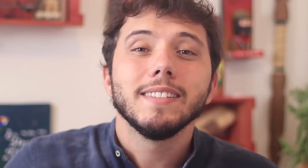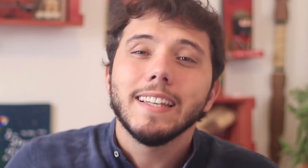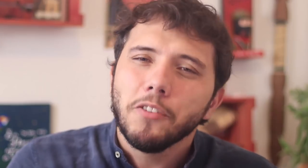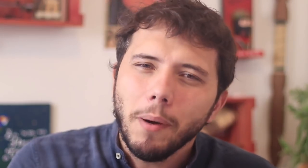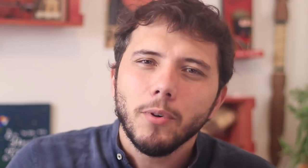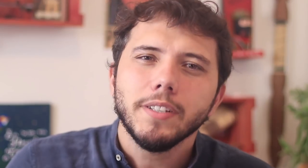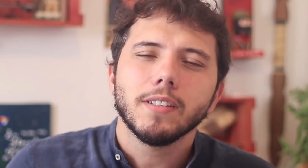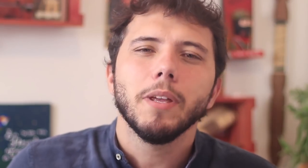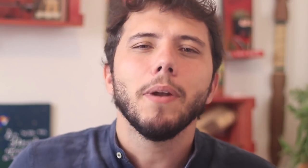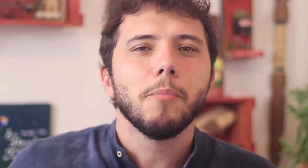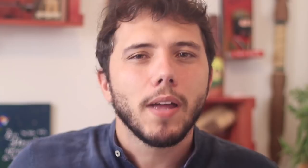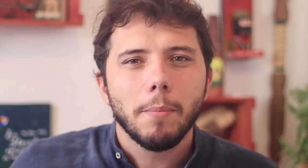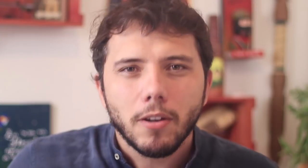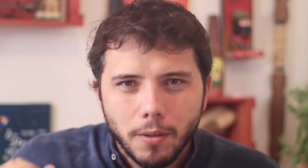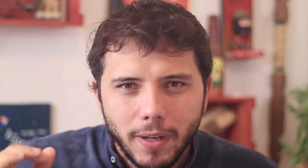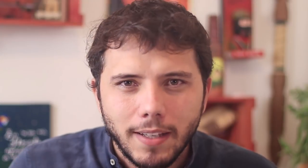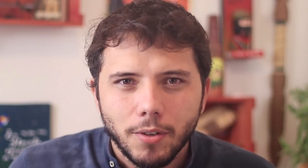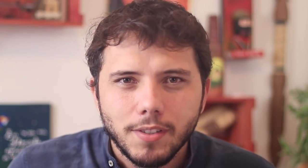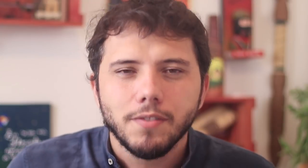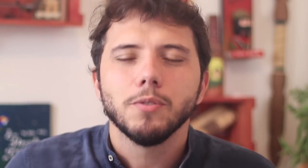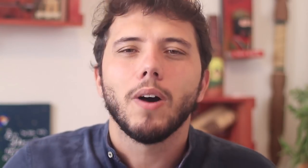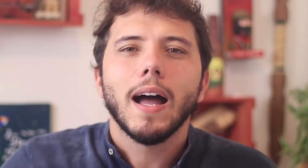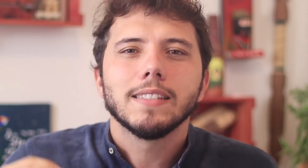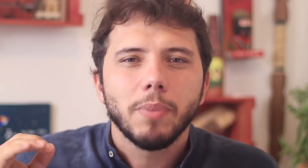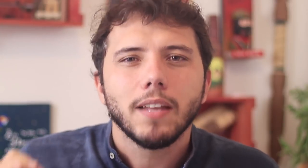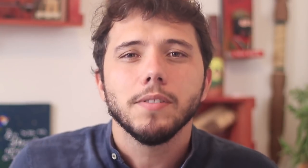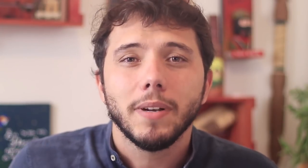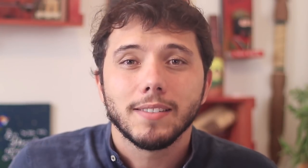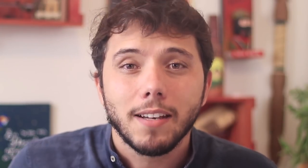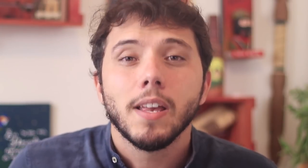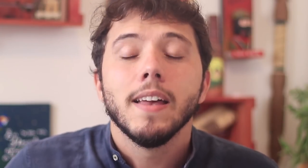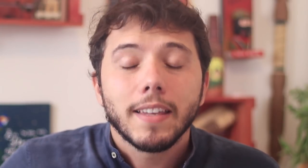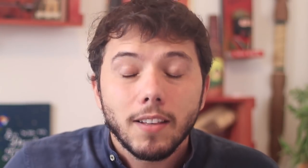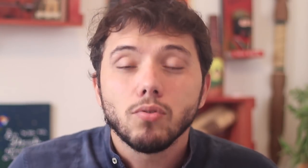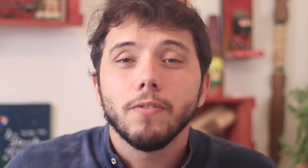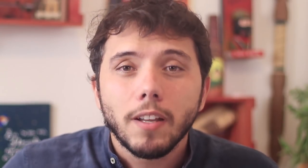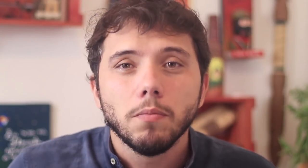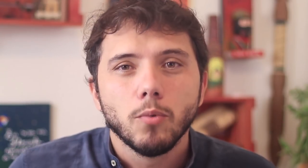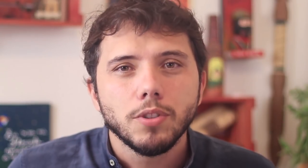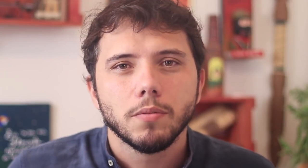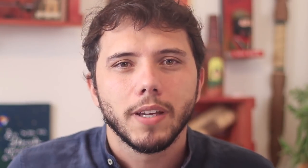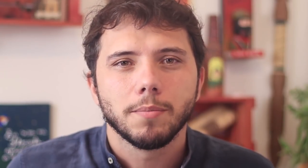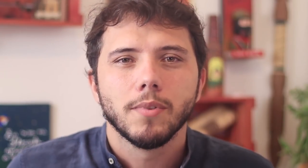and without any policies to help the individual or small businessman that are really suffering a lot.